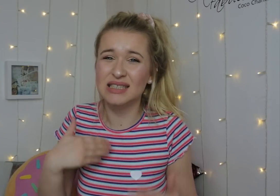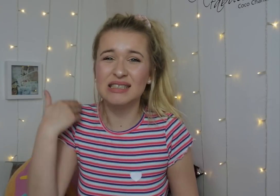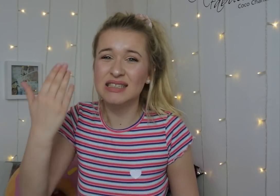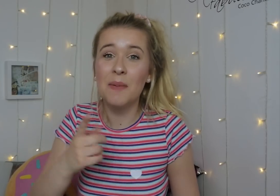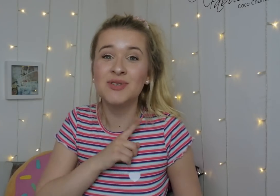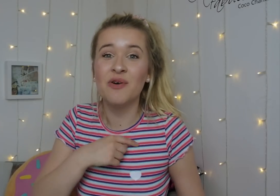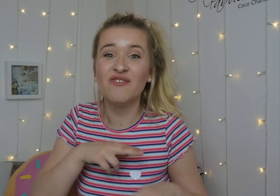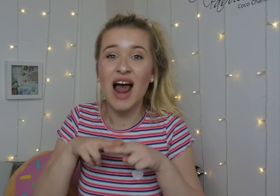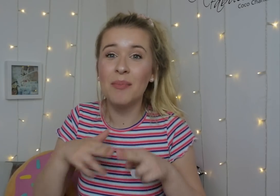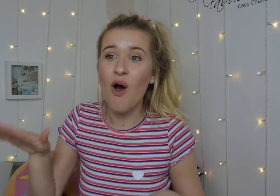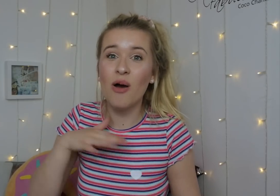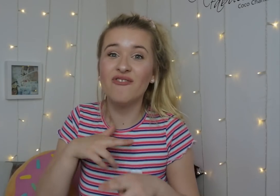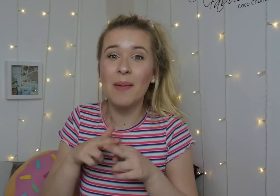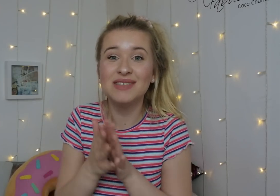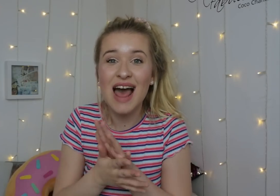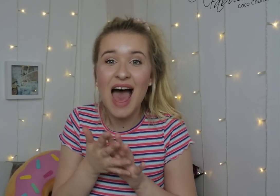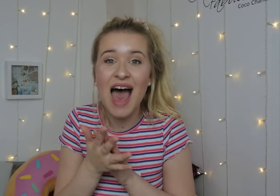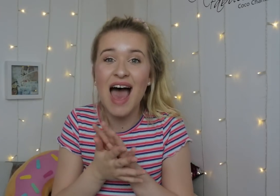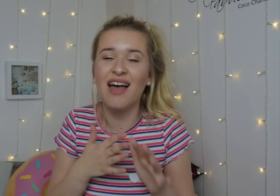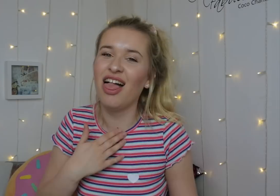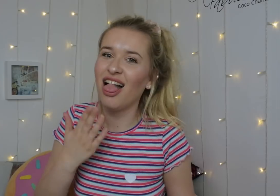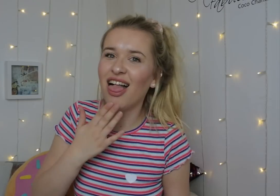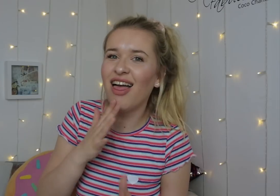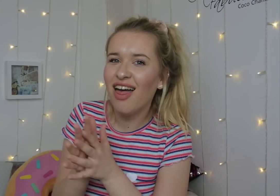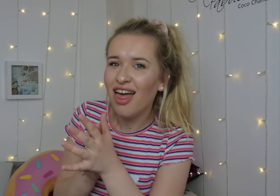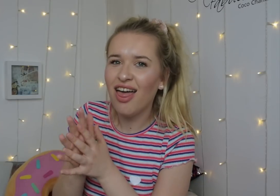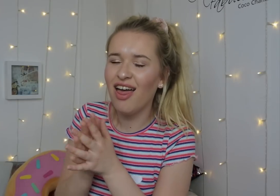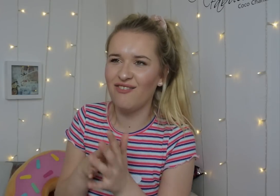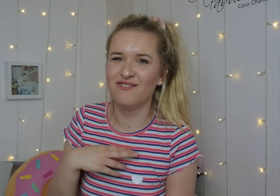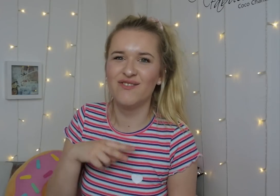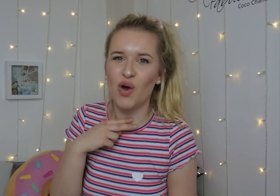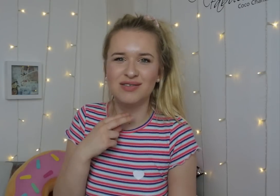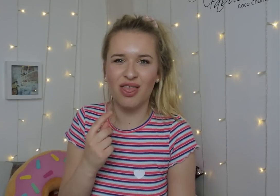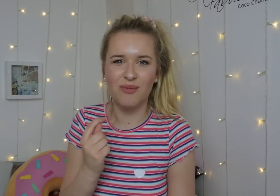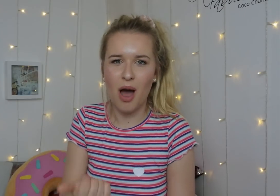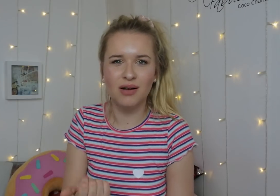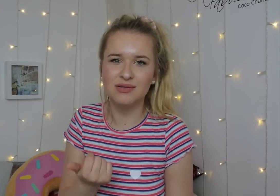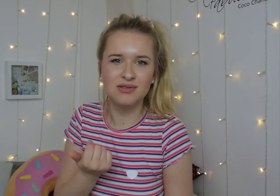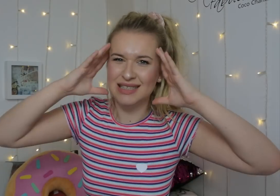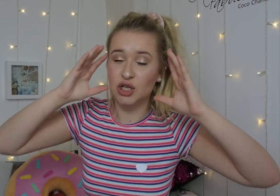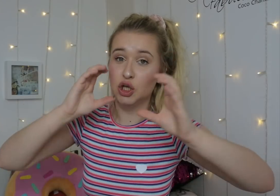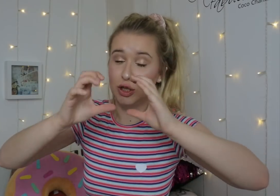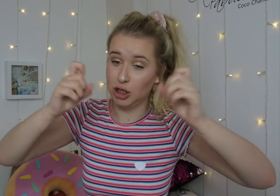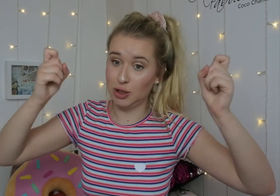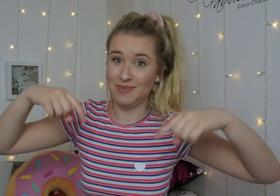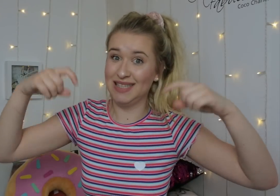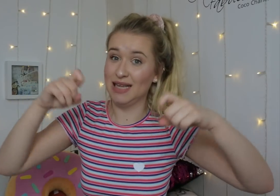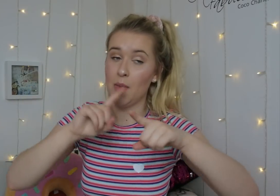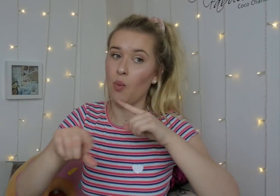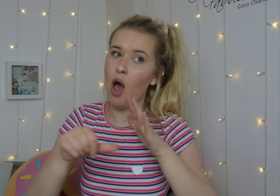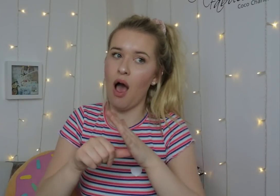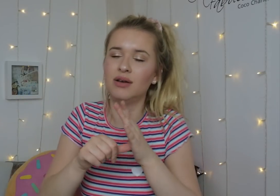because my family can sign, so I'm used to it to sign with them. I don't use my voice that much. Communication is the main problem